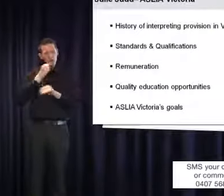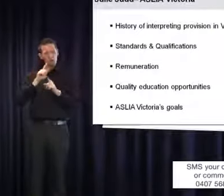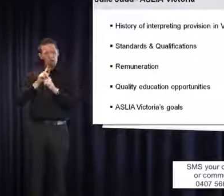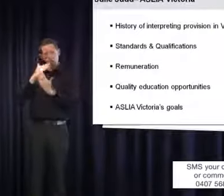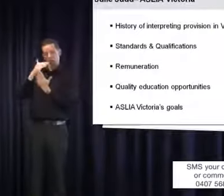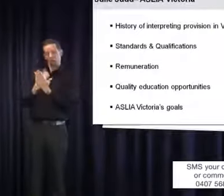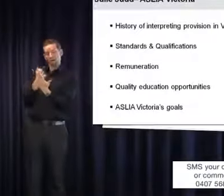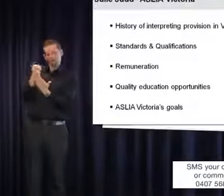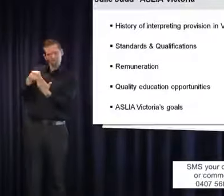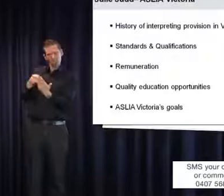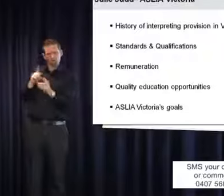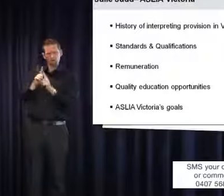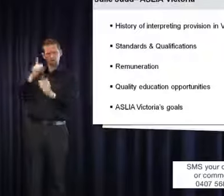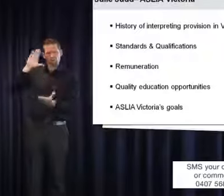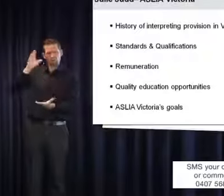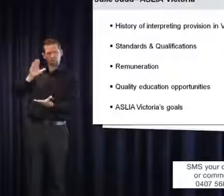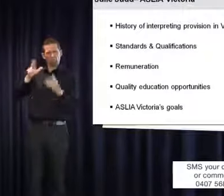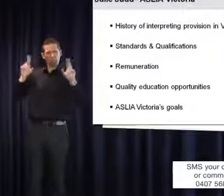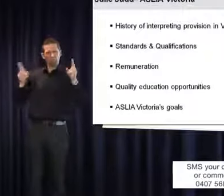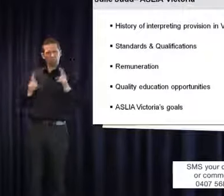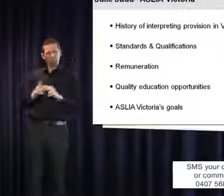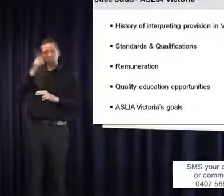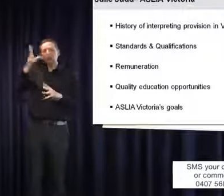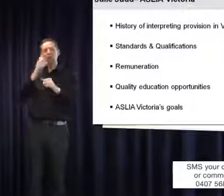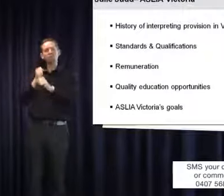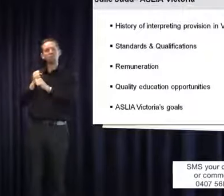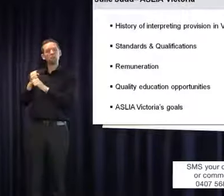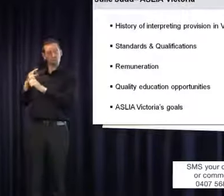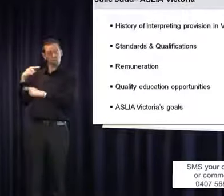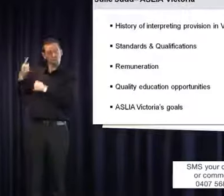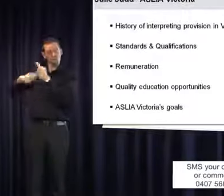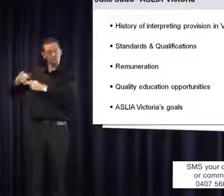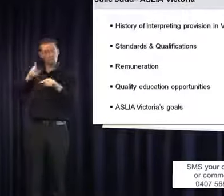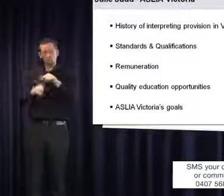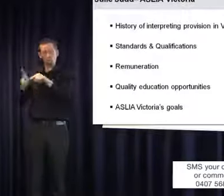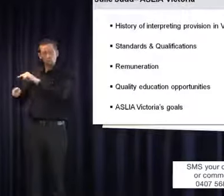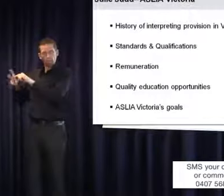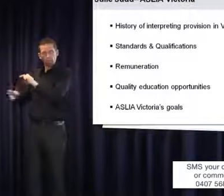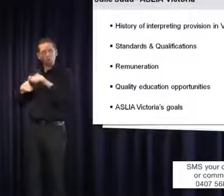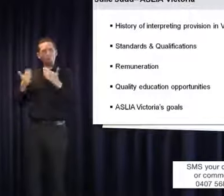costs and reducing the quality of educational opportunities for deaf students, especially